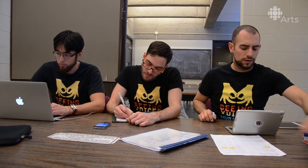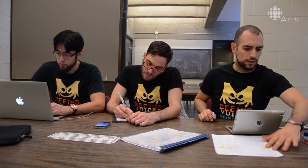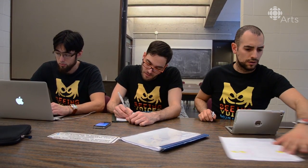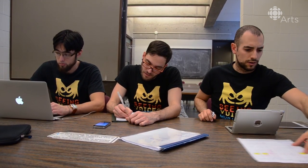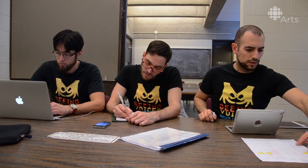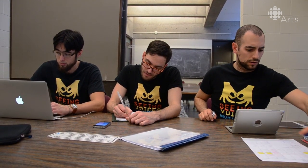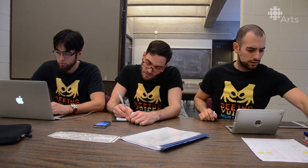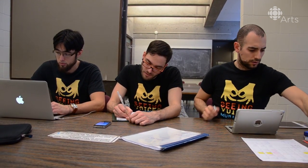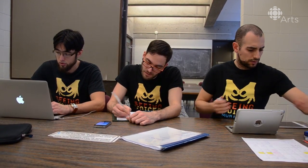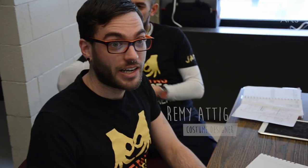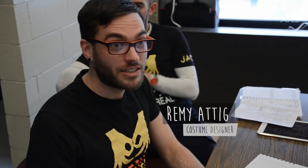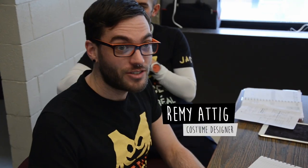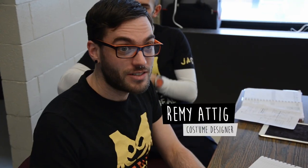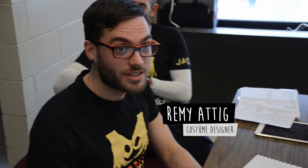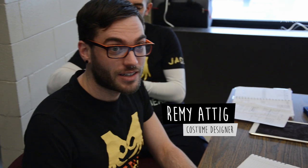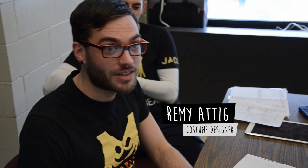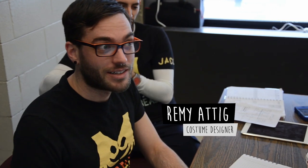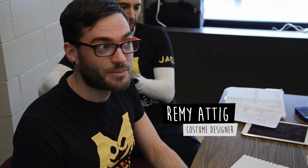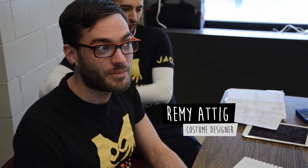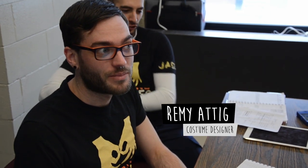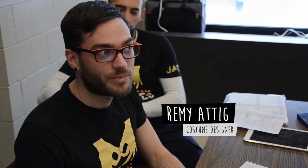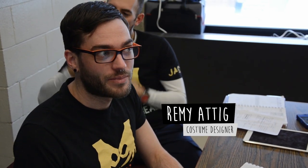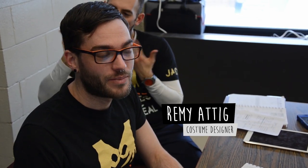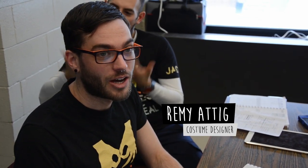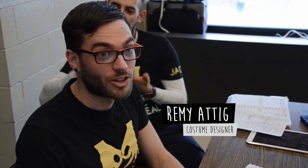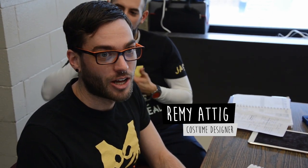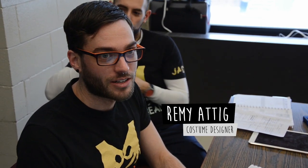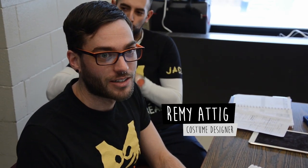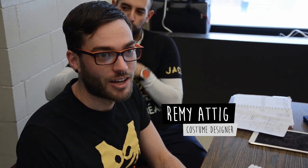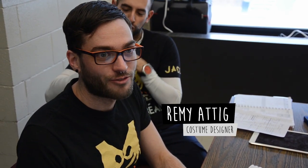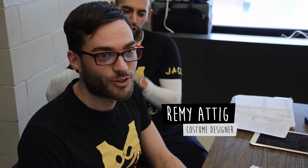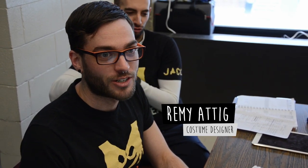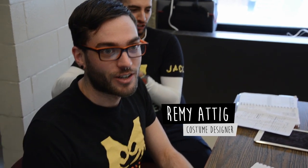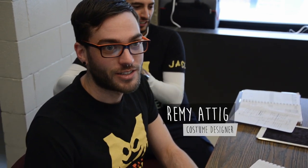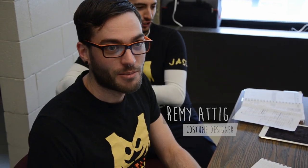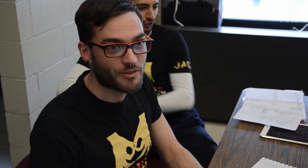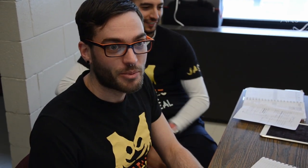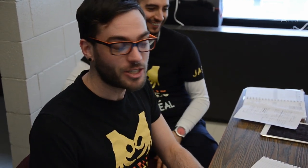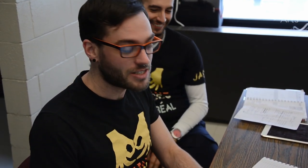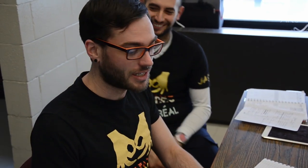[Remy] There's lots of hearing actors. A lot, a lot for some of the parts.